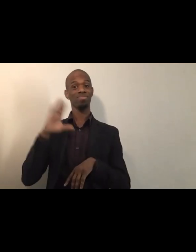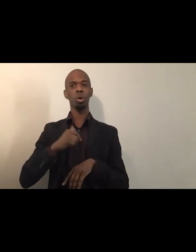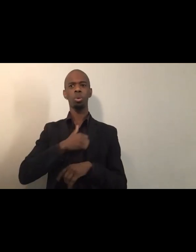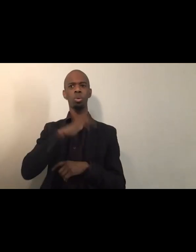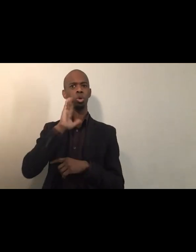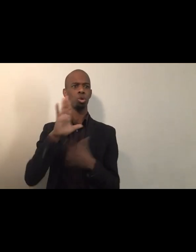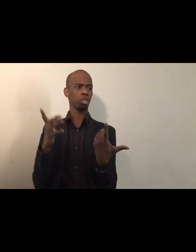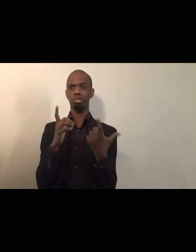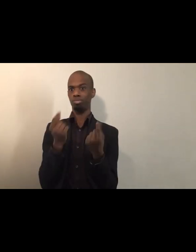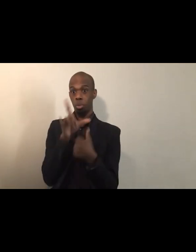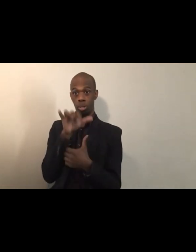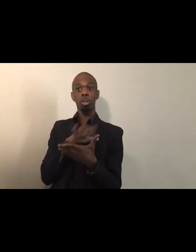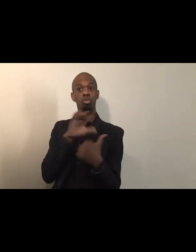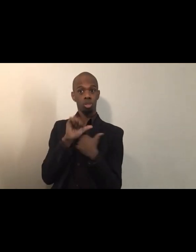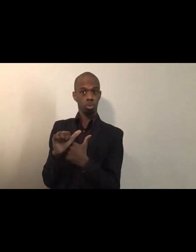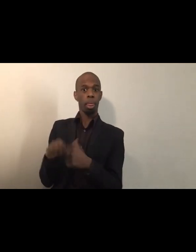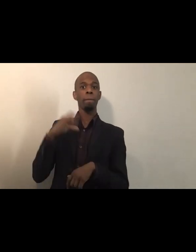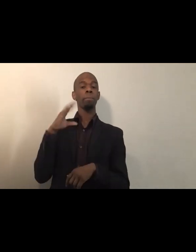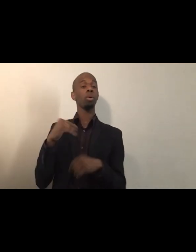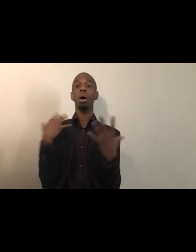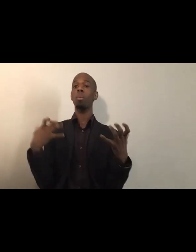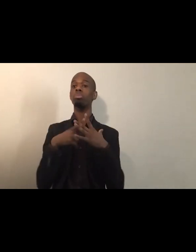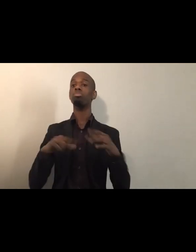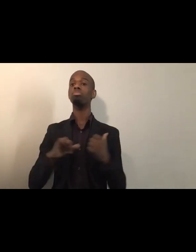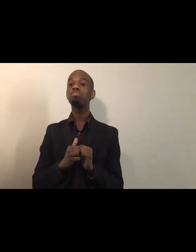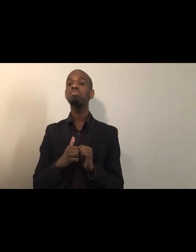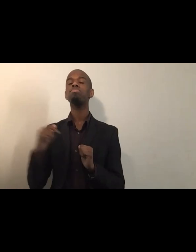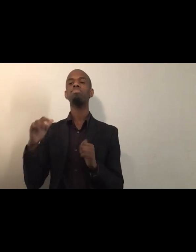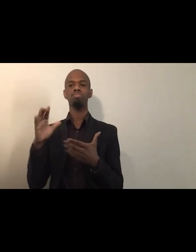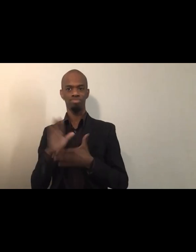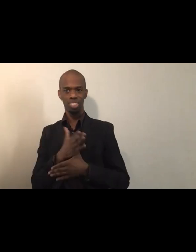I want to begin by sharing, oh, here it is, okay.